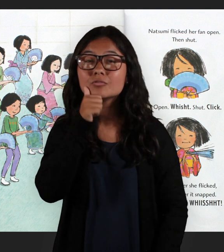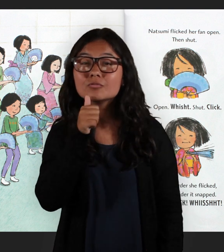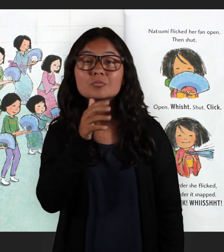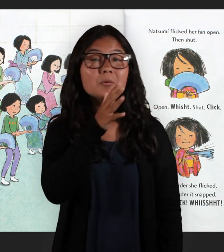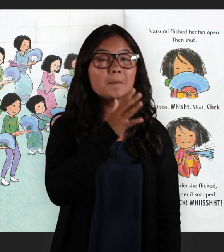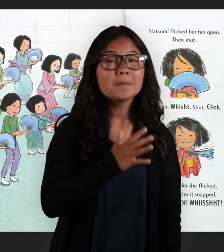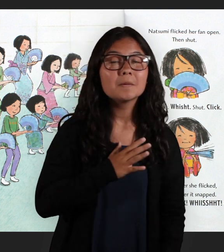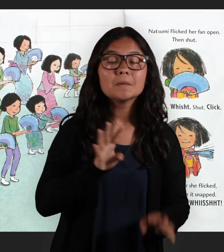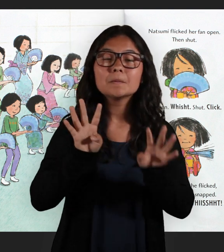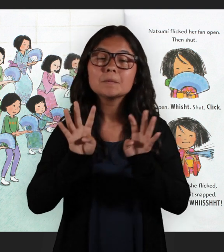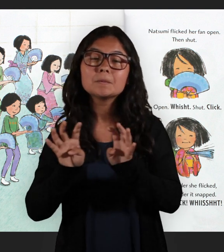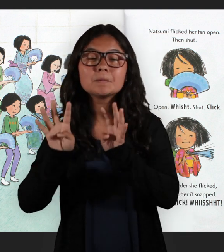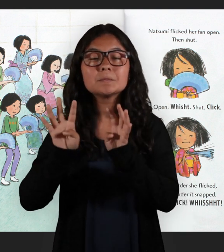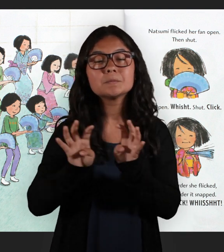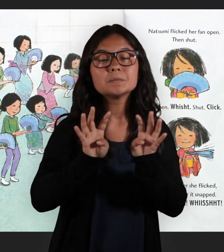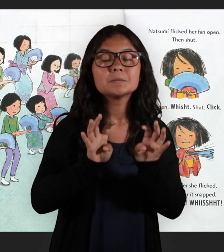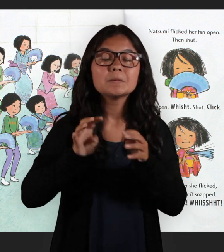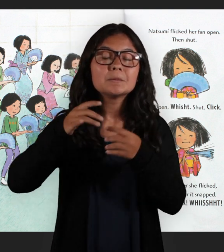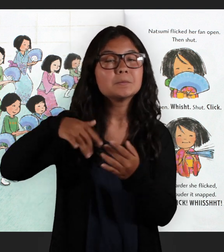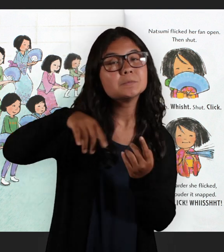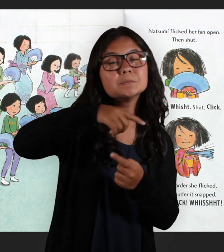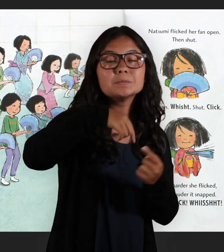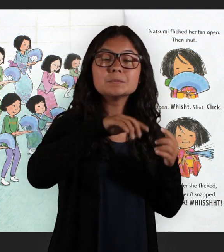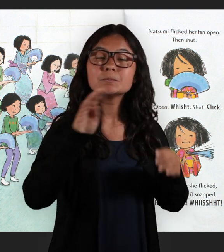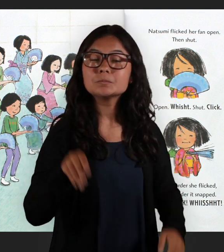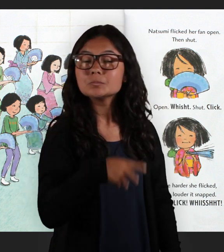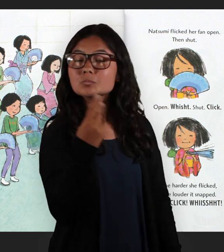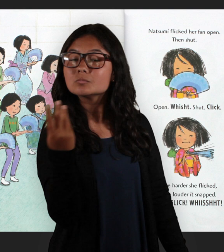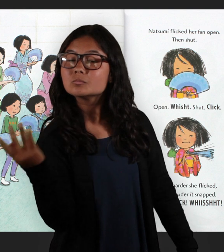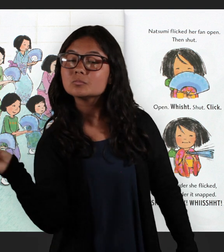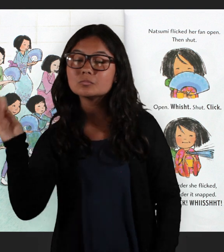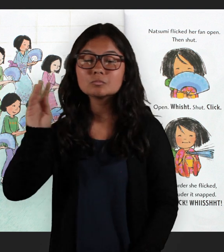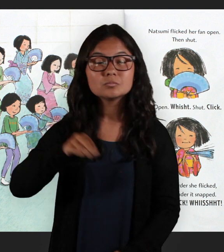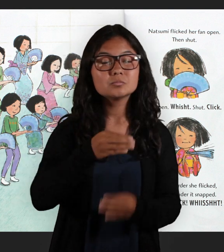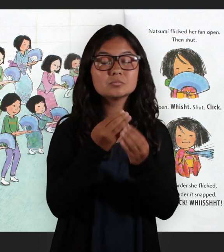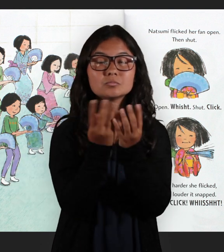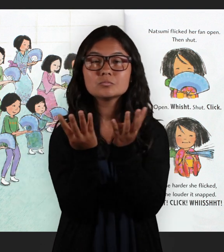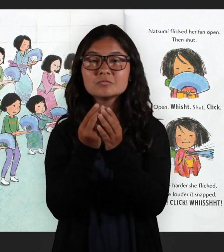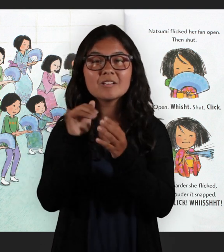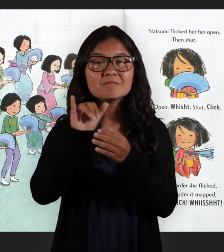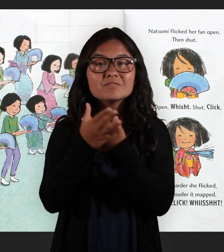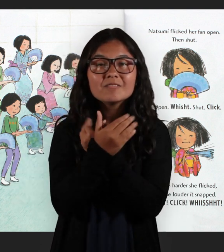Girls and women dipped and turned, flicking fans open and shut like butterflies.